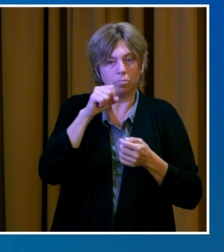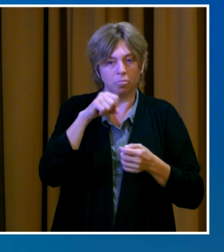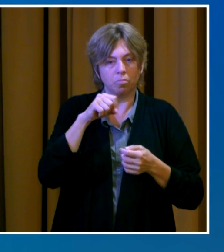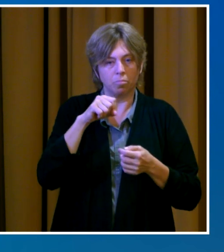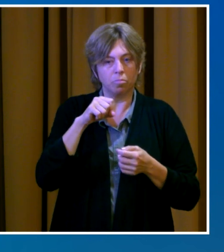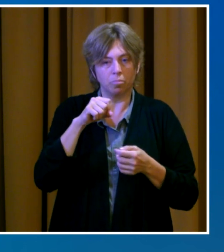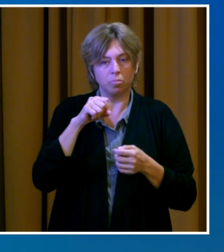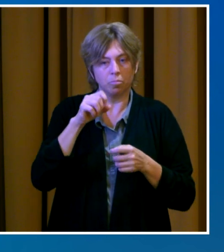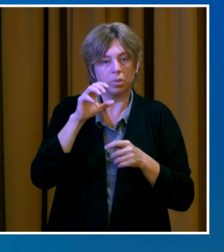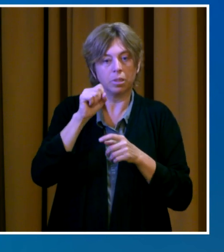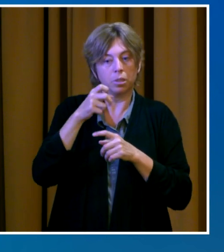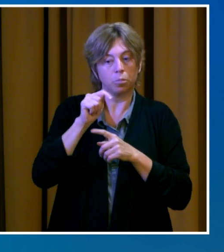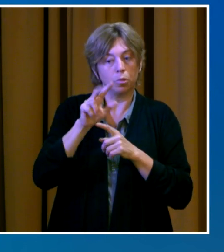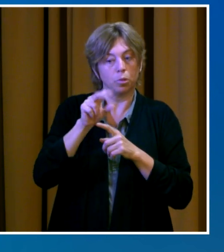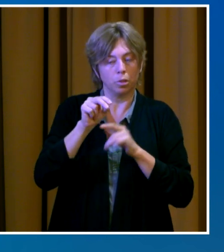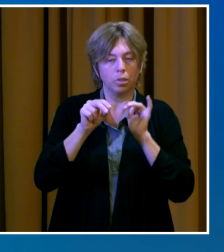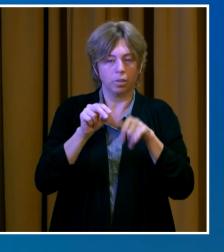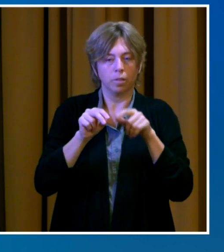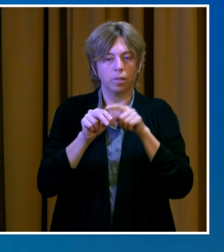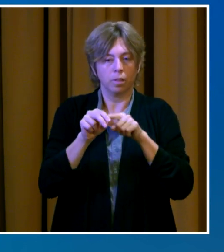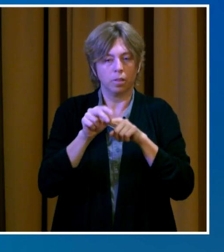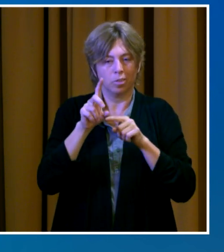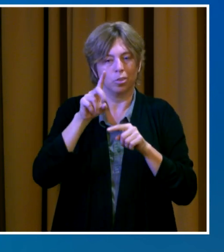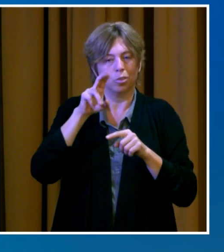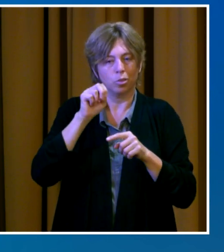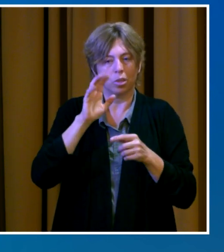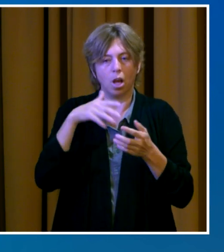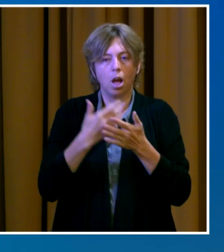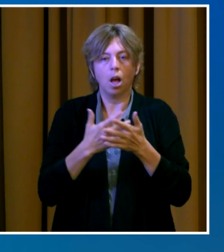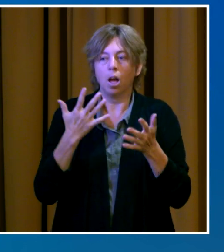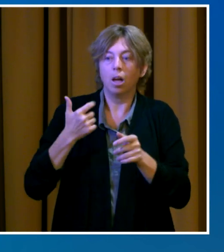bills and make payment arrangements to get back on track.